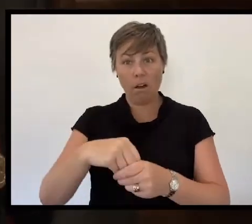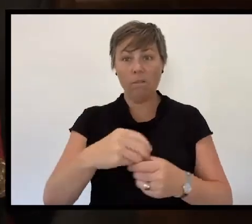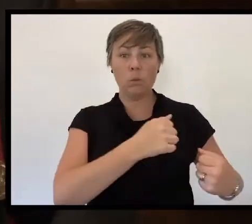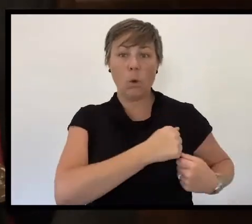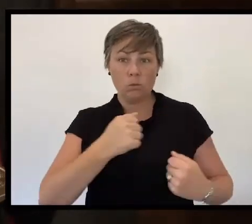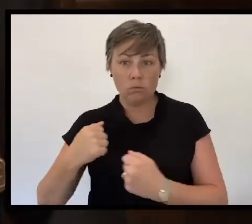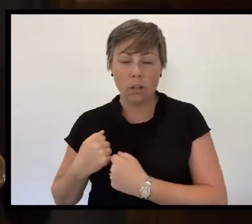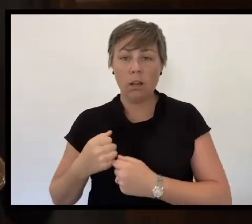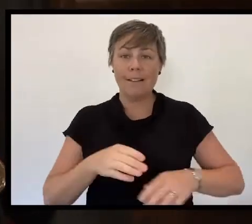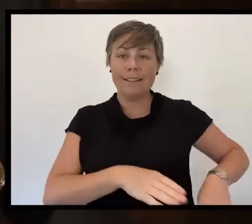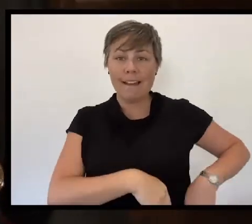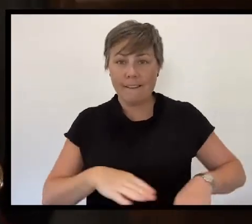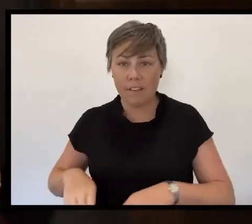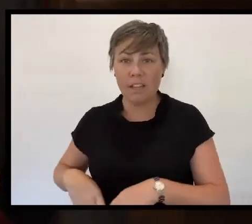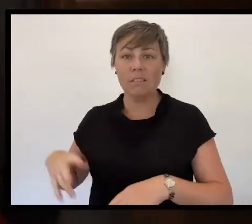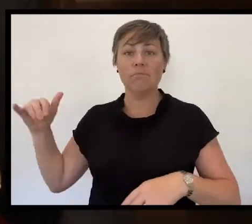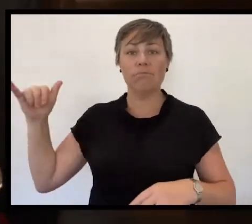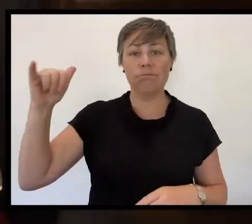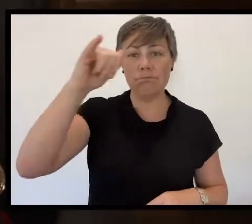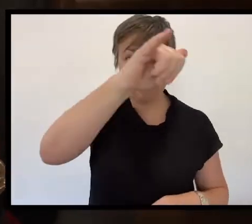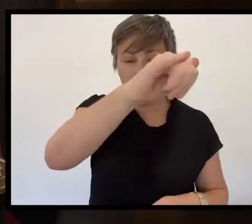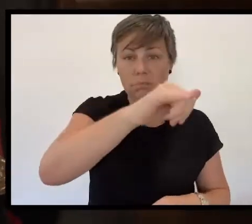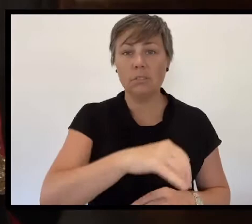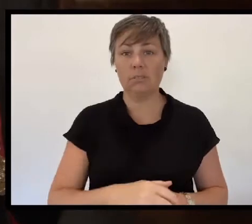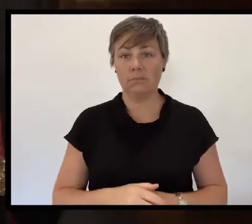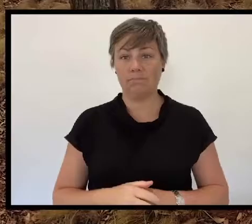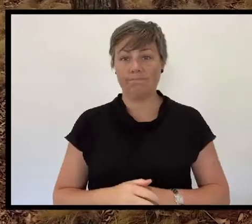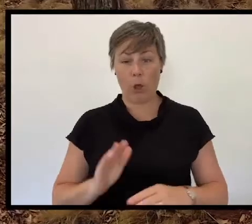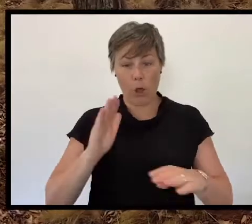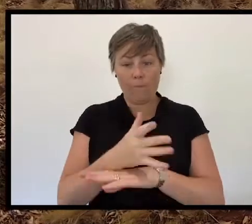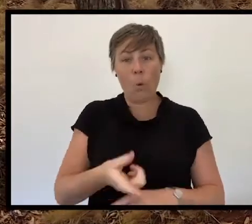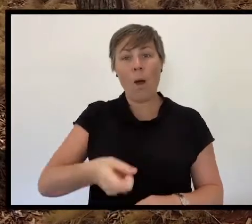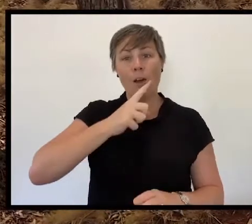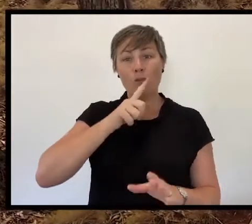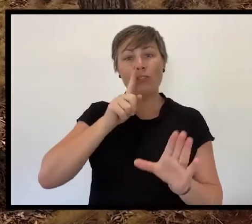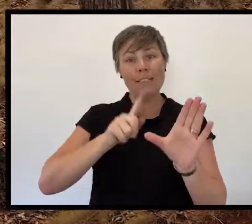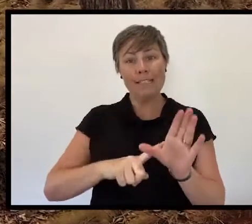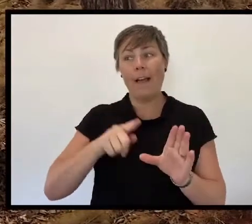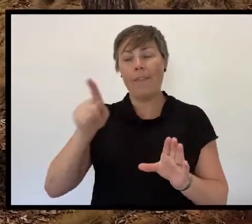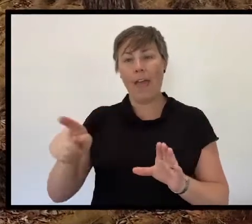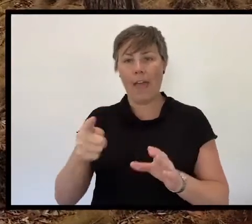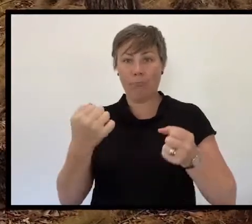They have served us for more than 100 years. We honour their love of country,